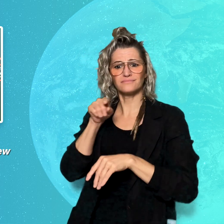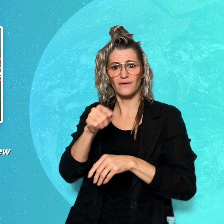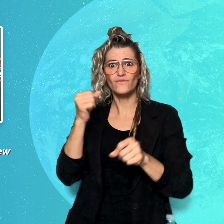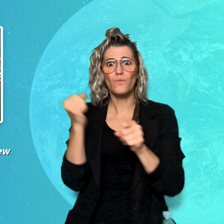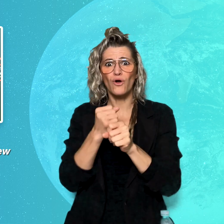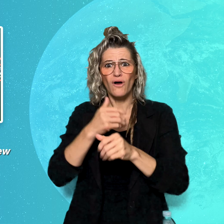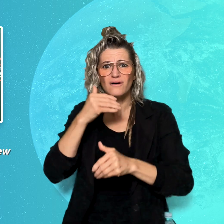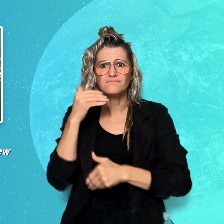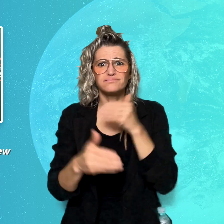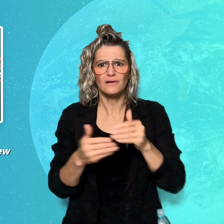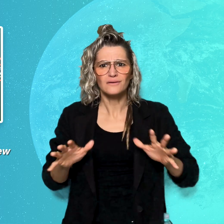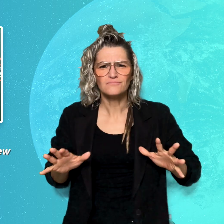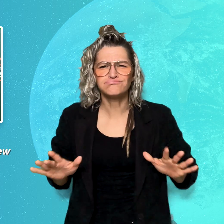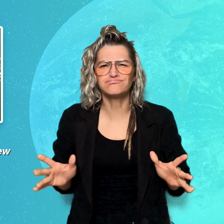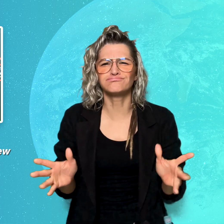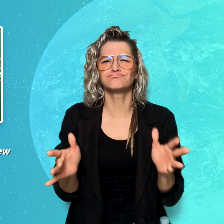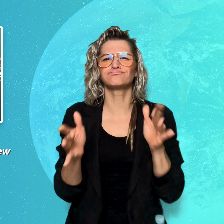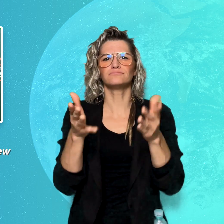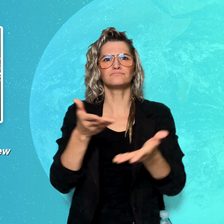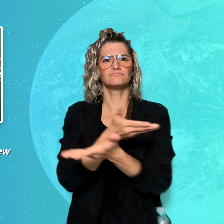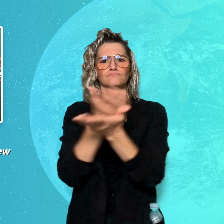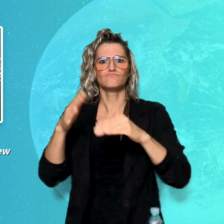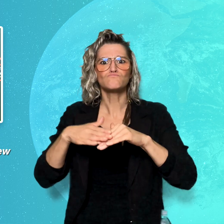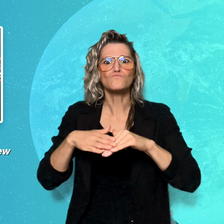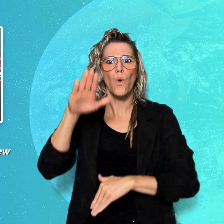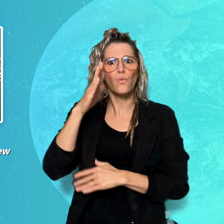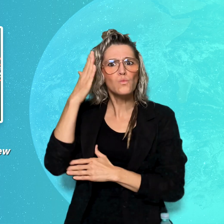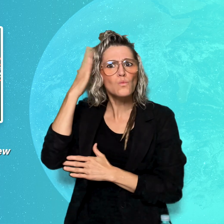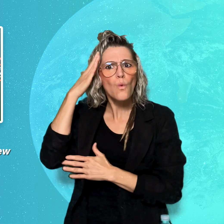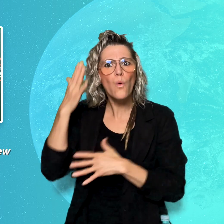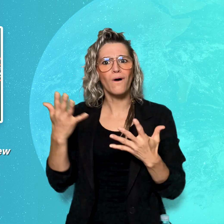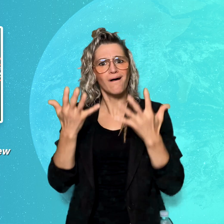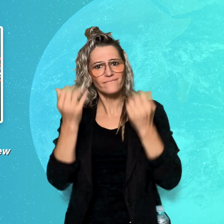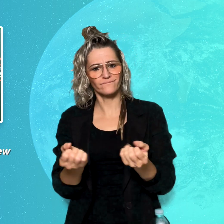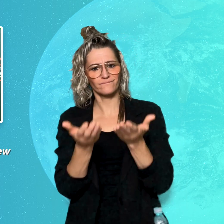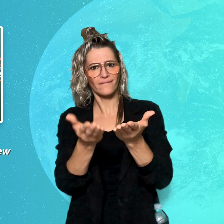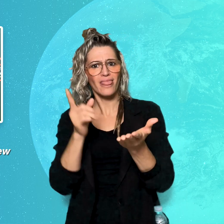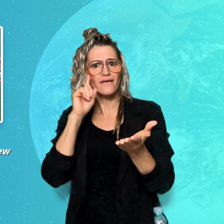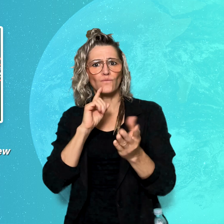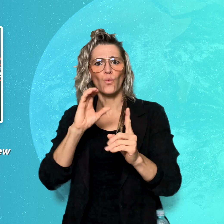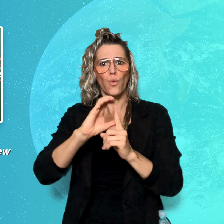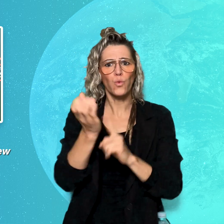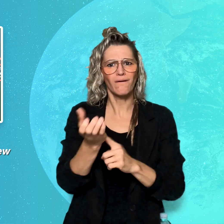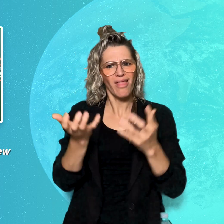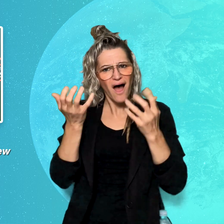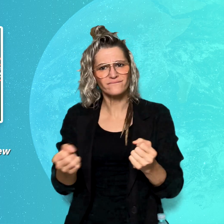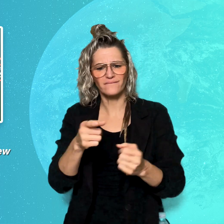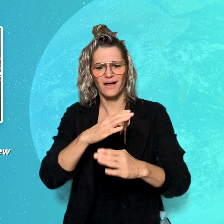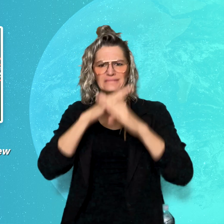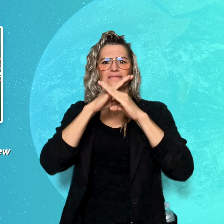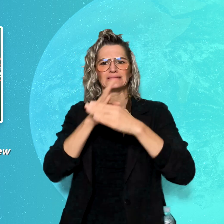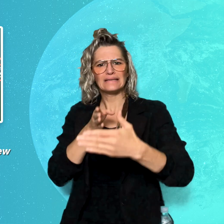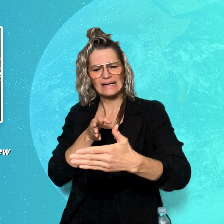contributes to raising awareness of Deaf culture and dismantling